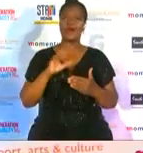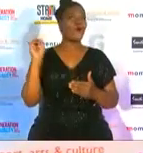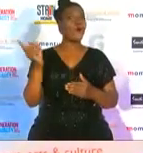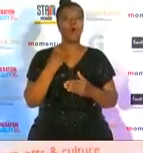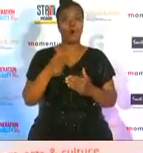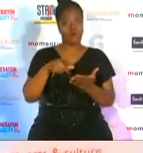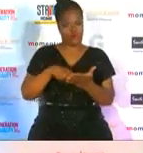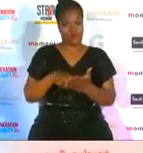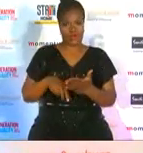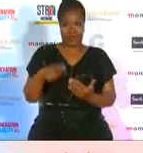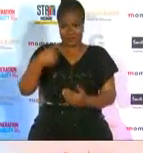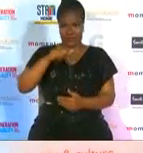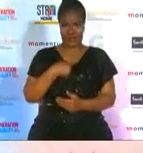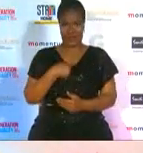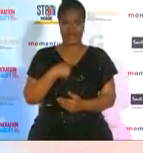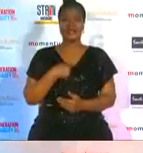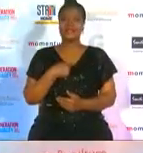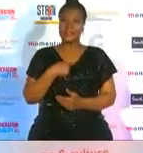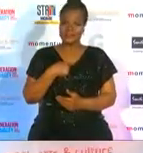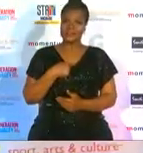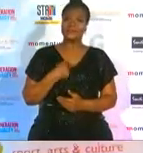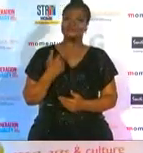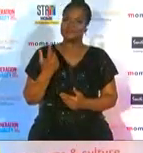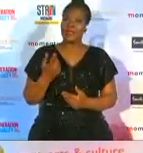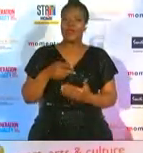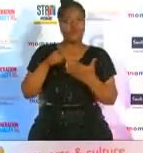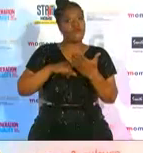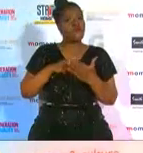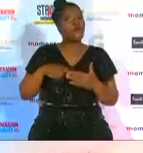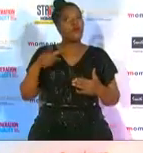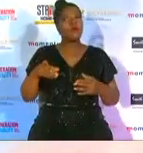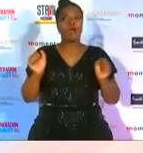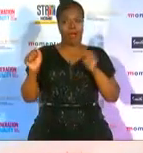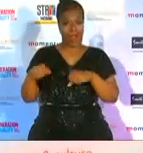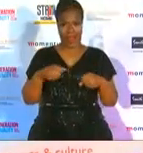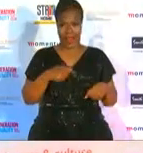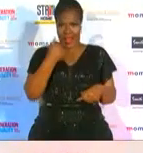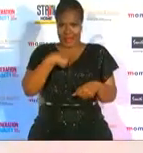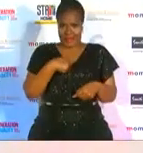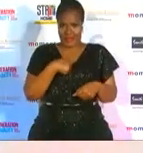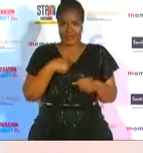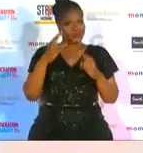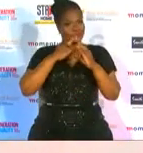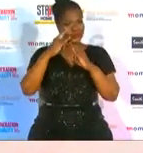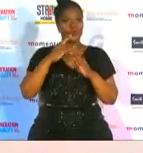for me your multiple votes allowed me to win public choice award as a result of receiving the most votes